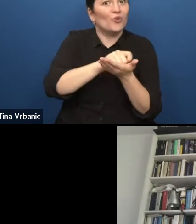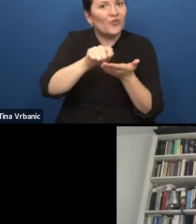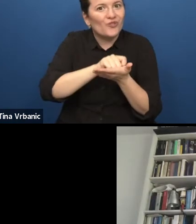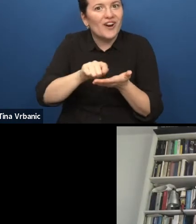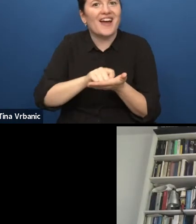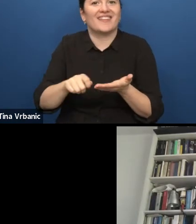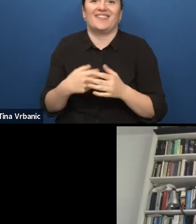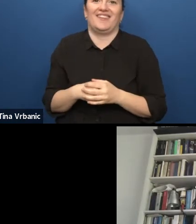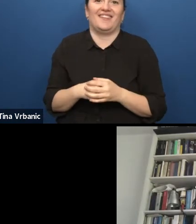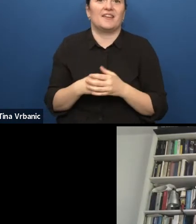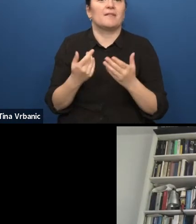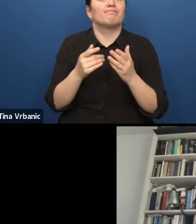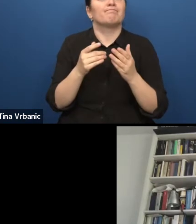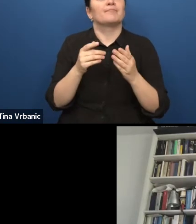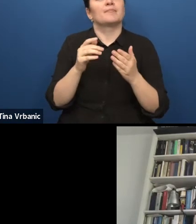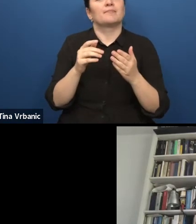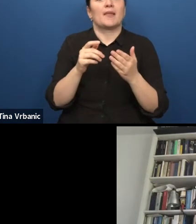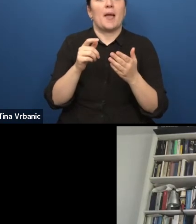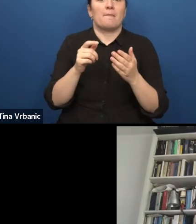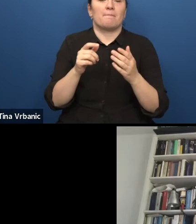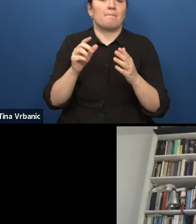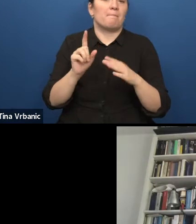and supporting writers initiatives.